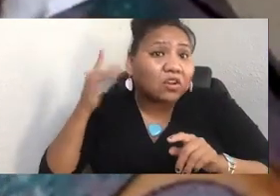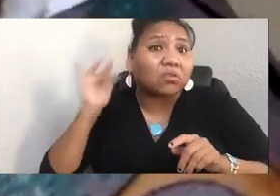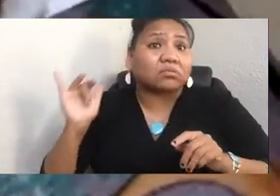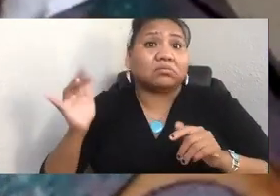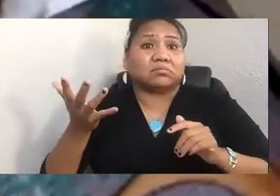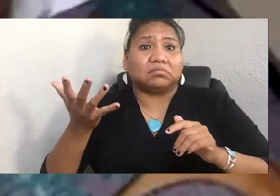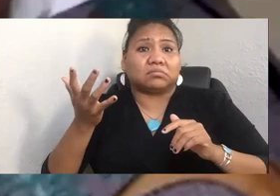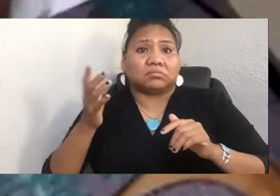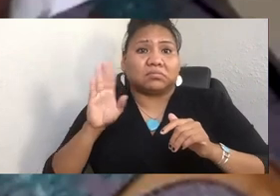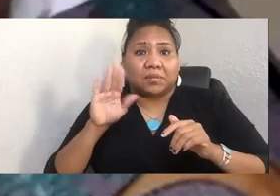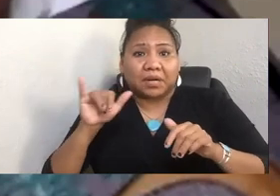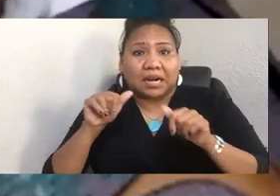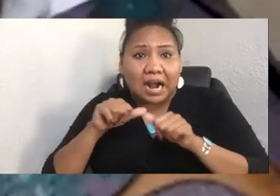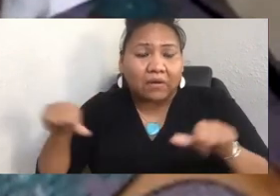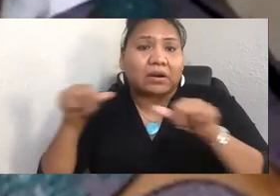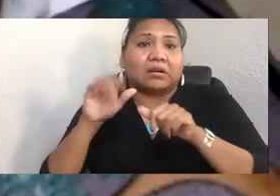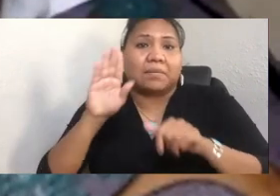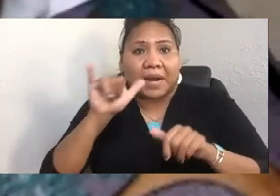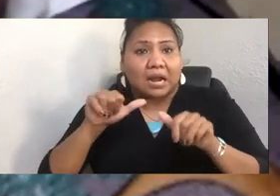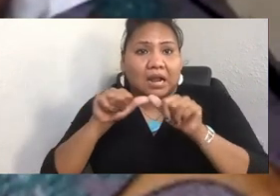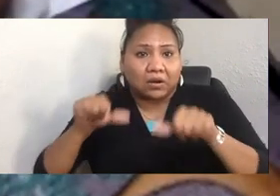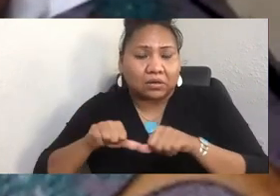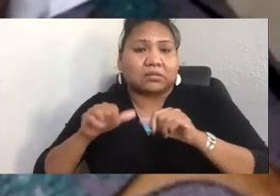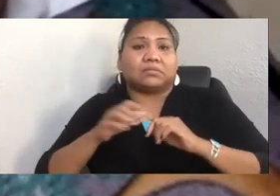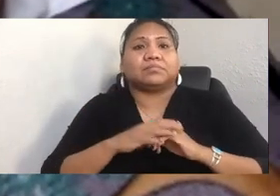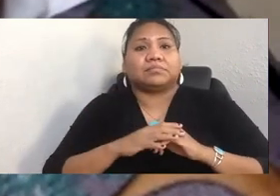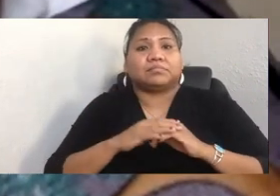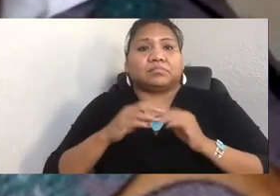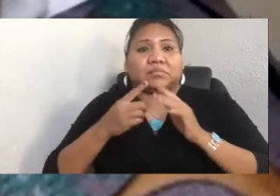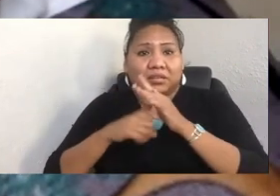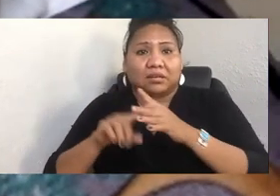But the original 1992 Indigenous Peoples' Day,